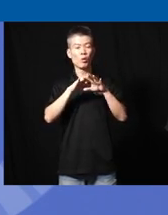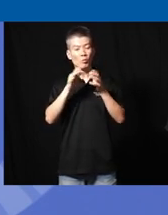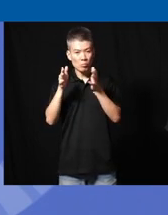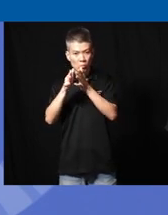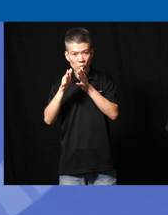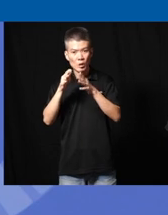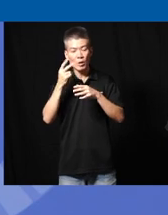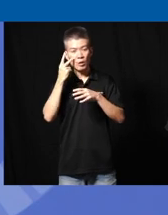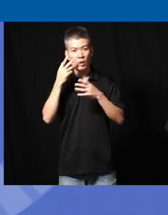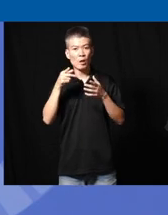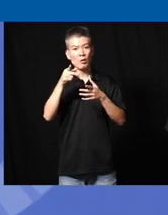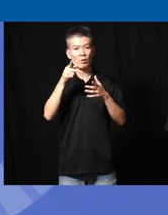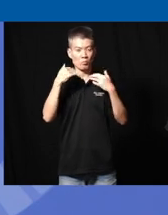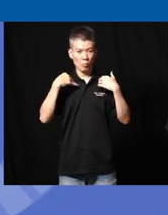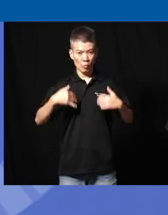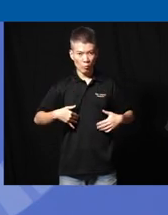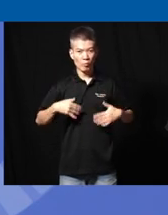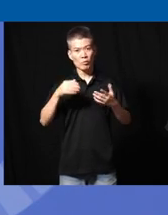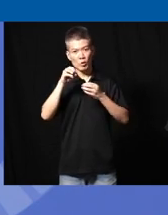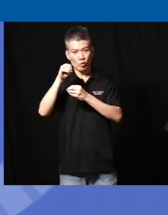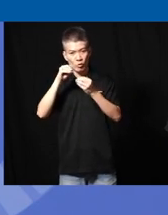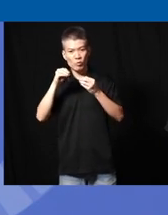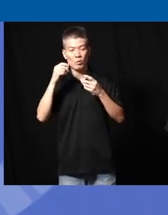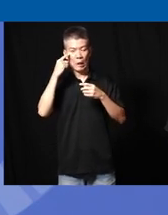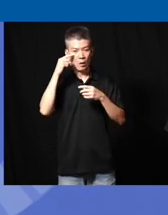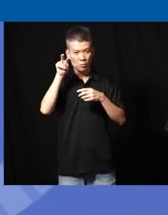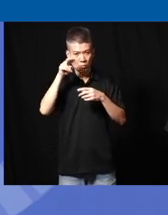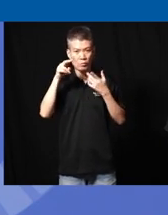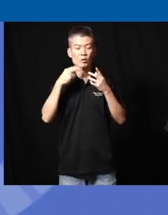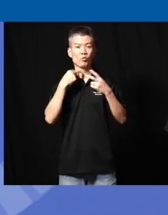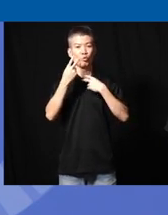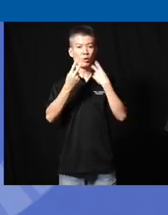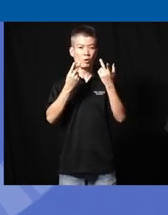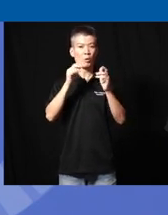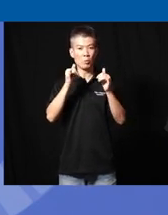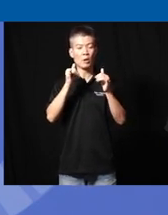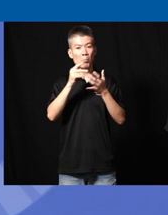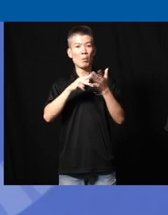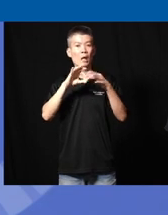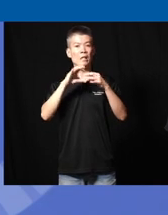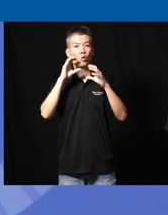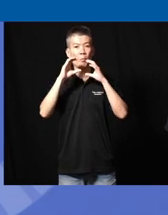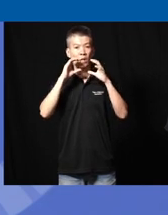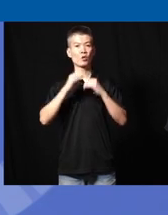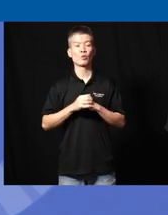so I look at how the body shifts and eye gaze vocalizations all play a part in communication